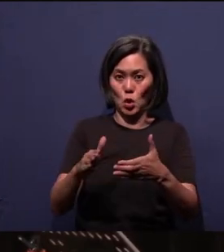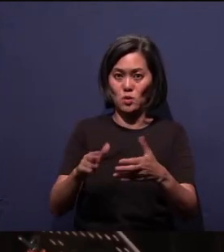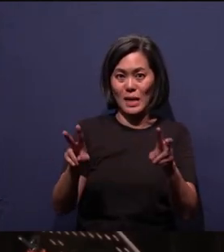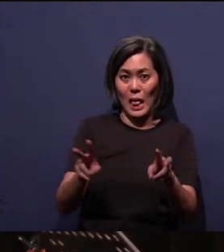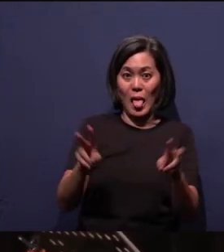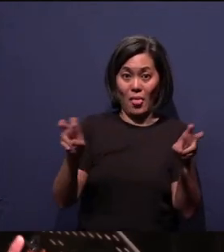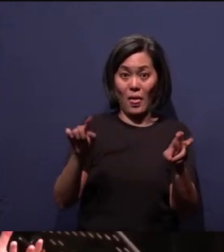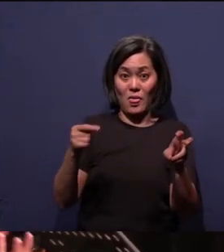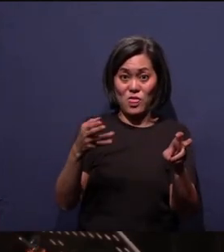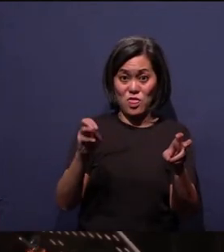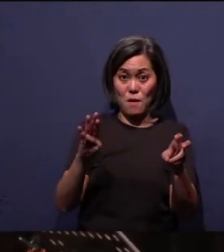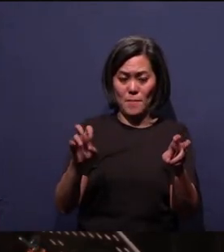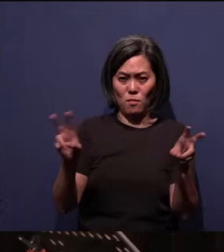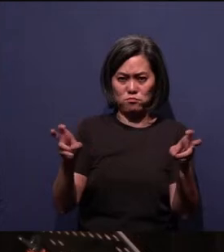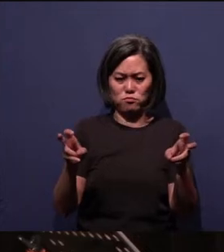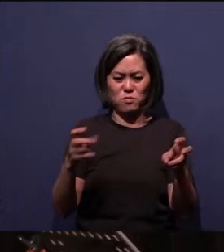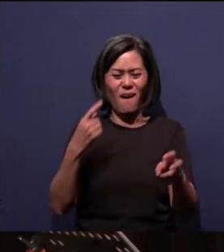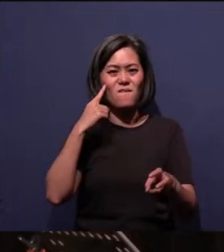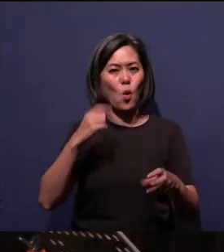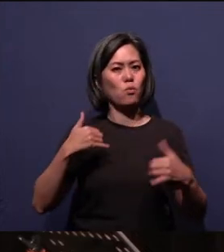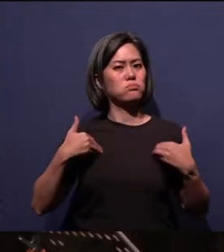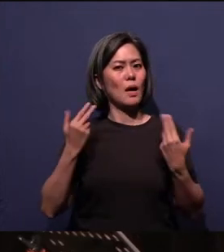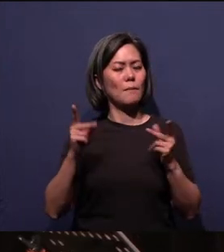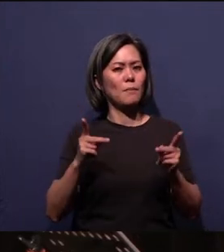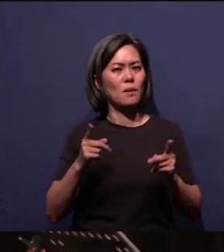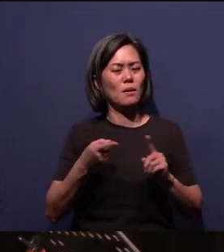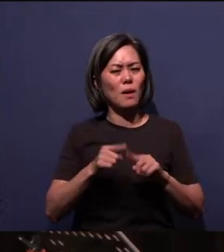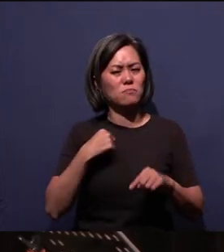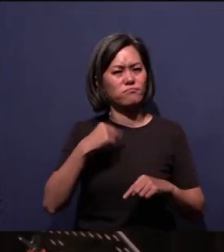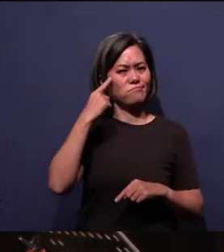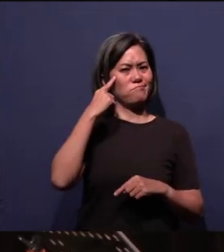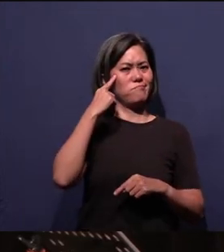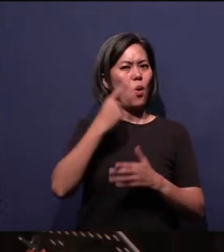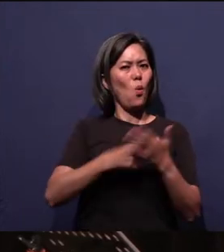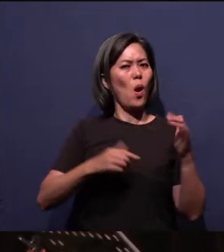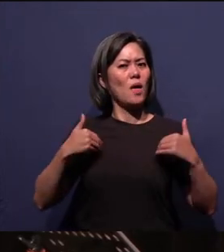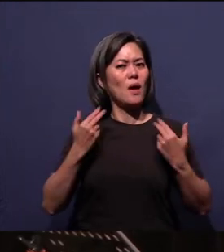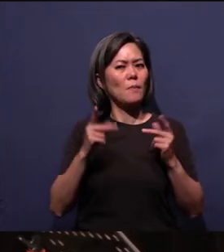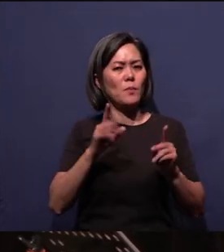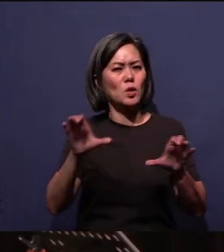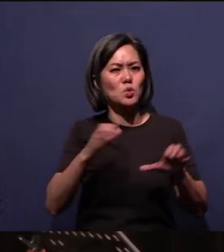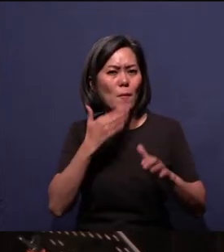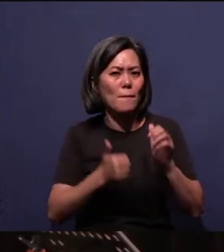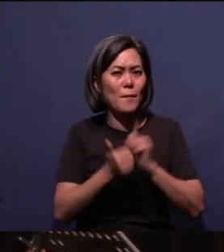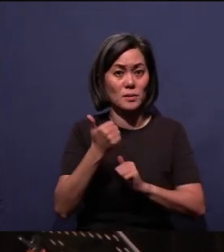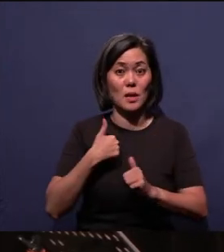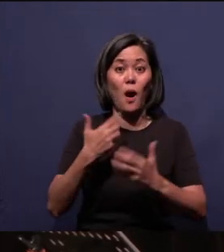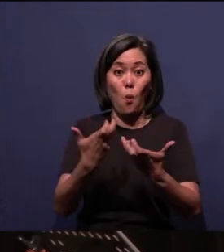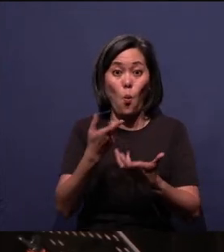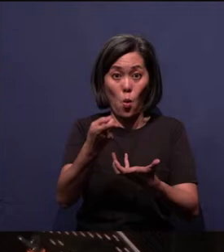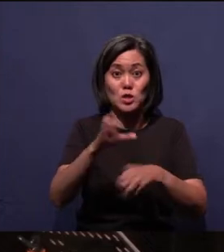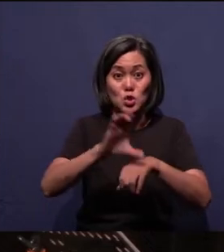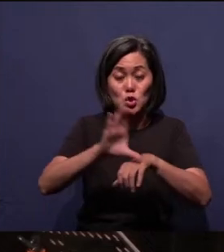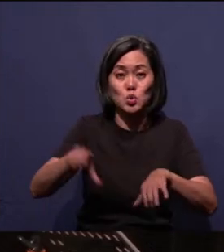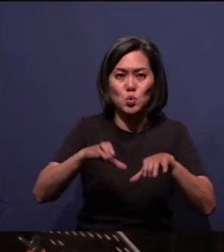And I thought, you know what do youth do best that I wanna get the church to do? And I was reminded, you know, in the Bible,